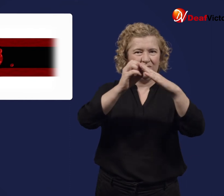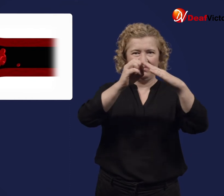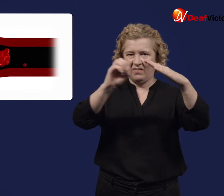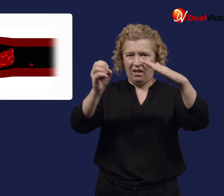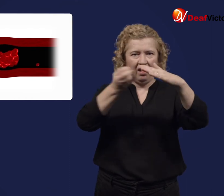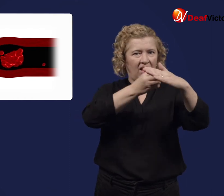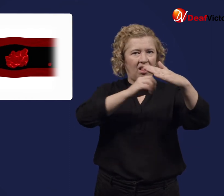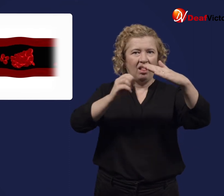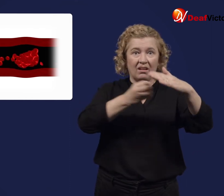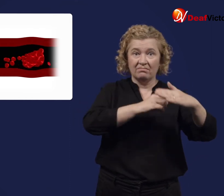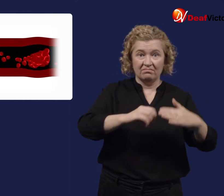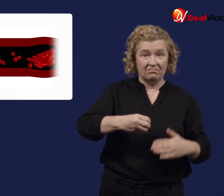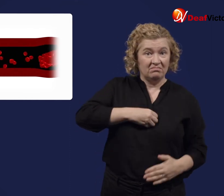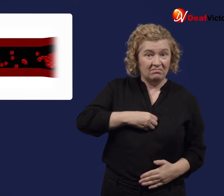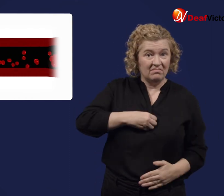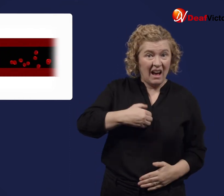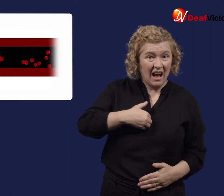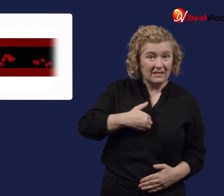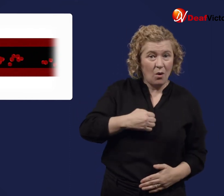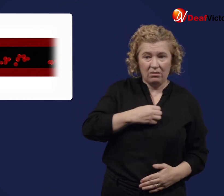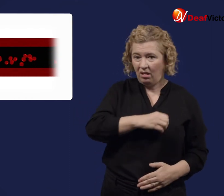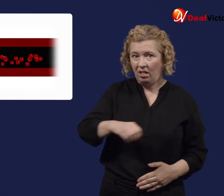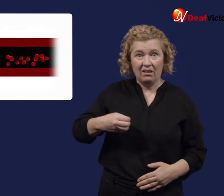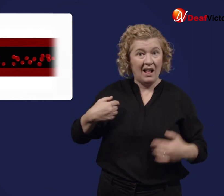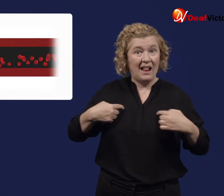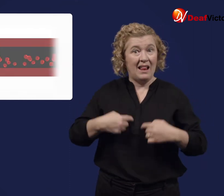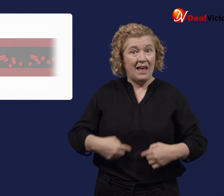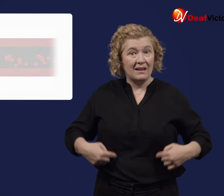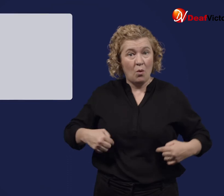This can be particularly dangerous when the clot reaches smaller blood vessels in your organs,